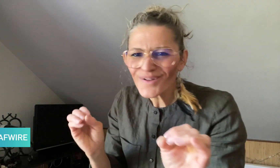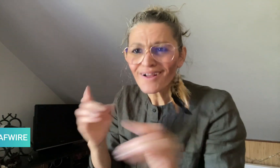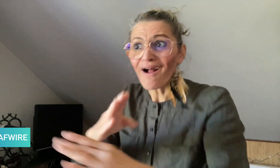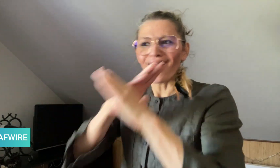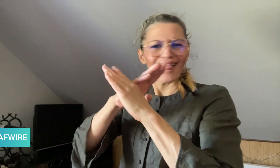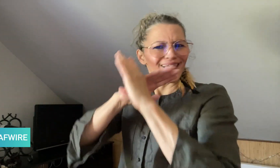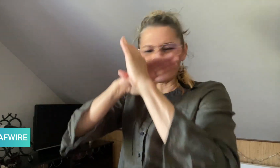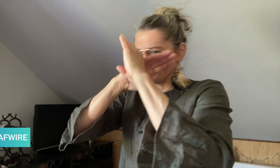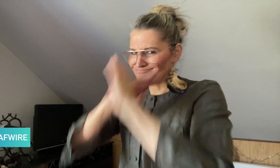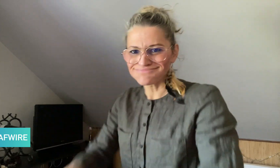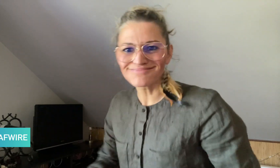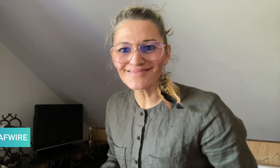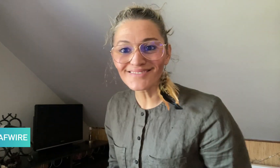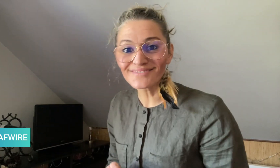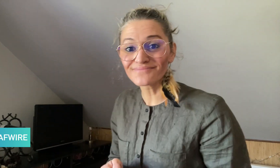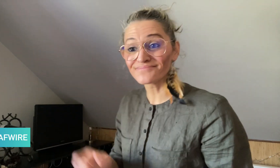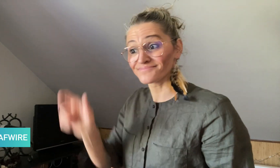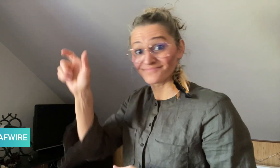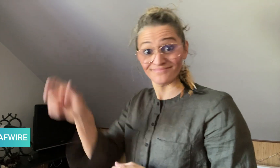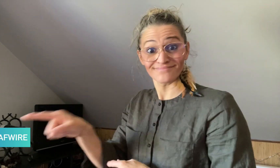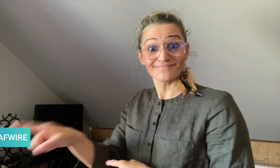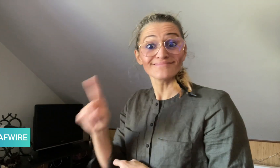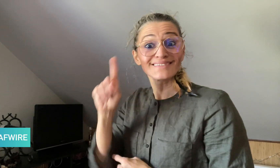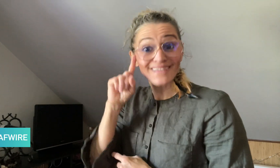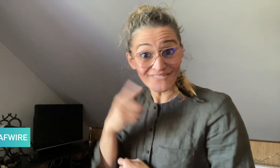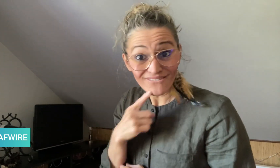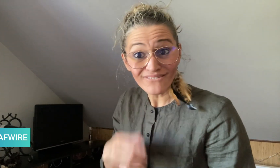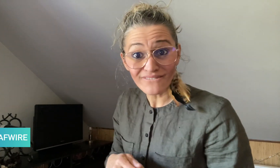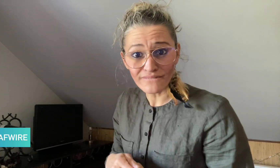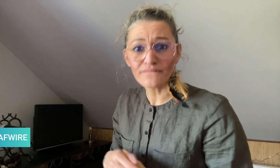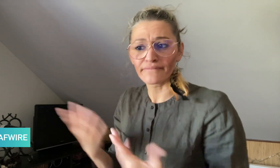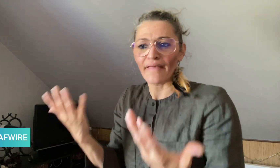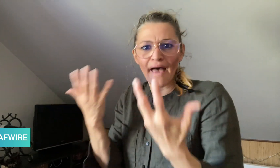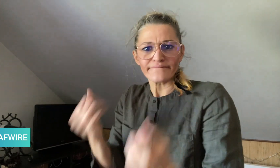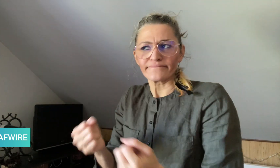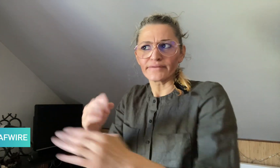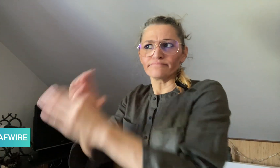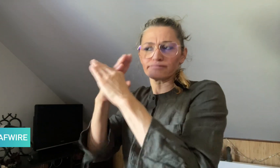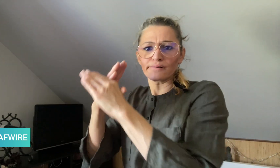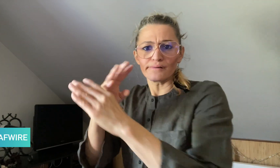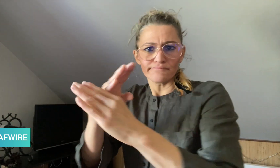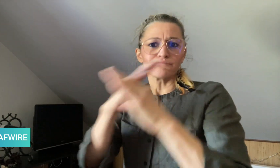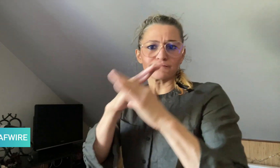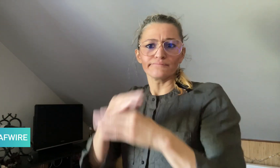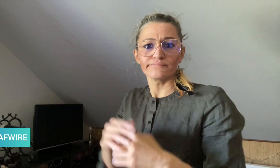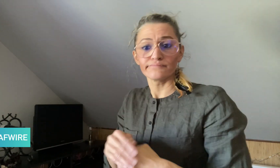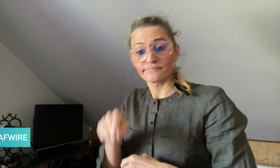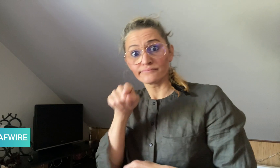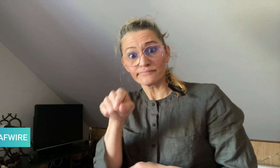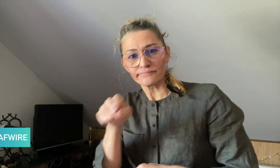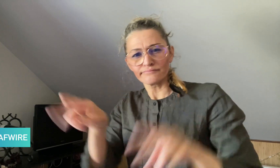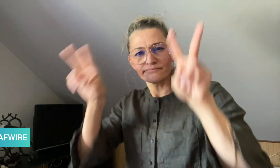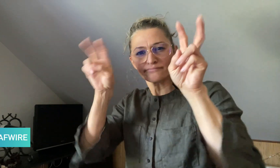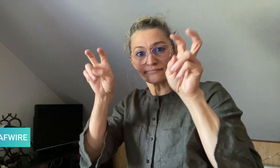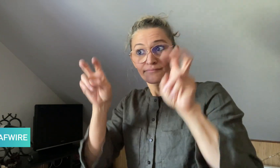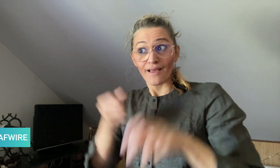and faces barriers, the producers of the “Hire Me”